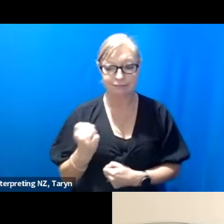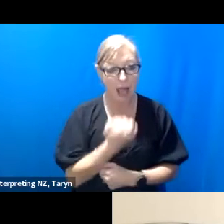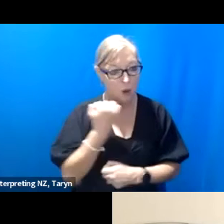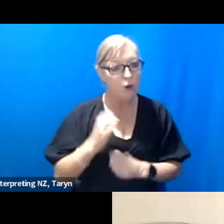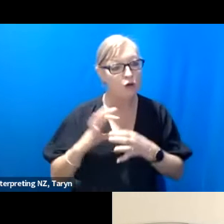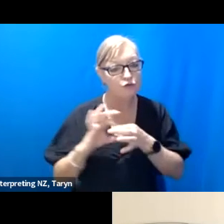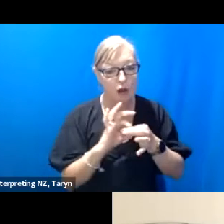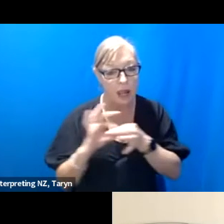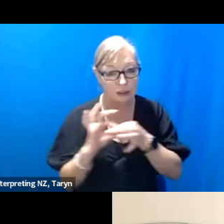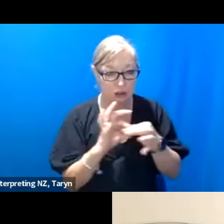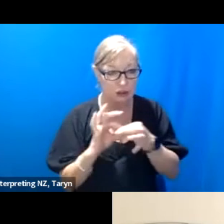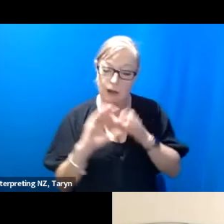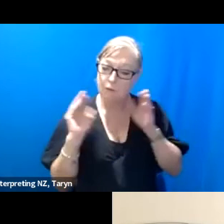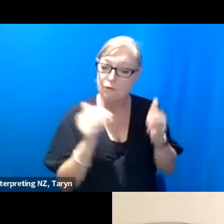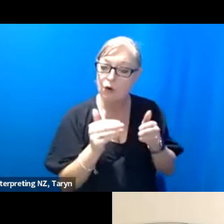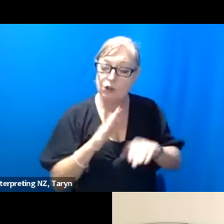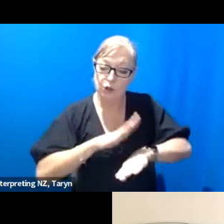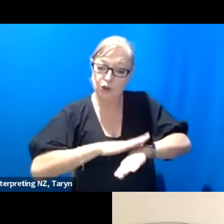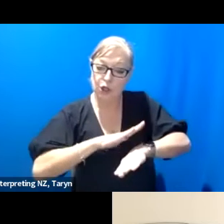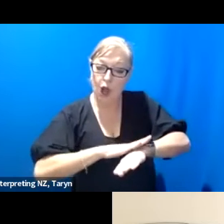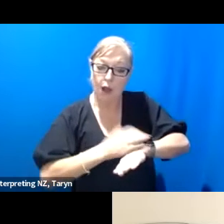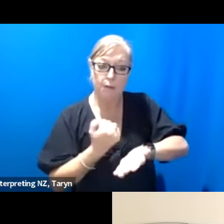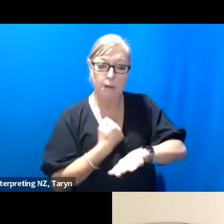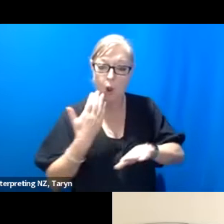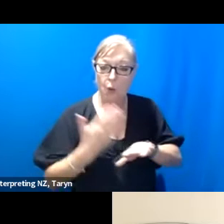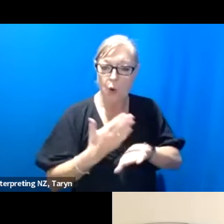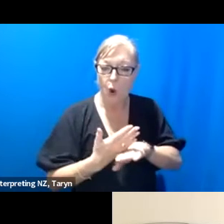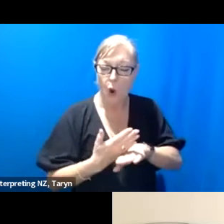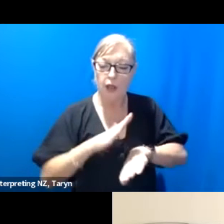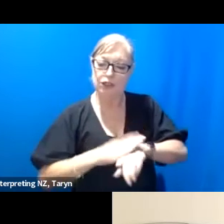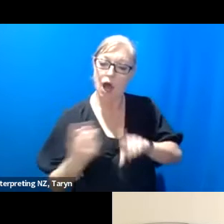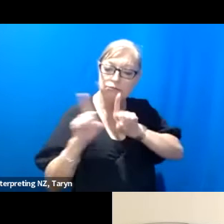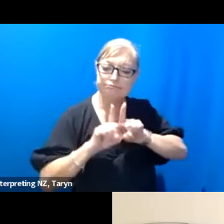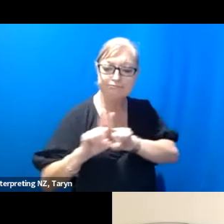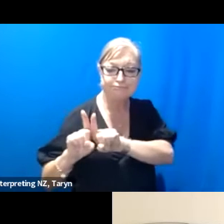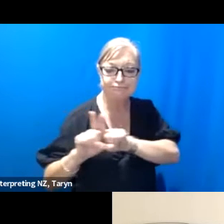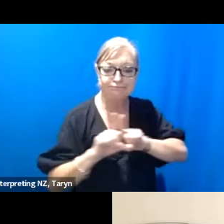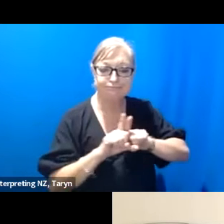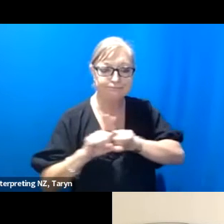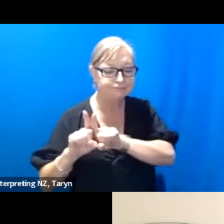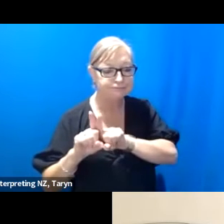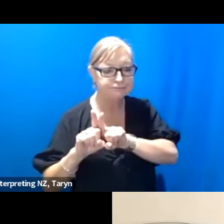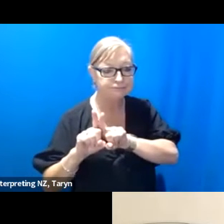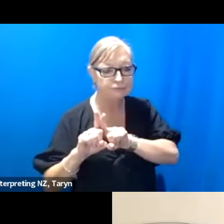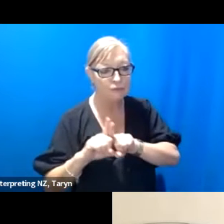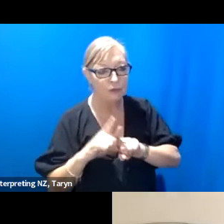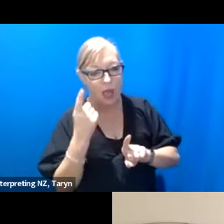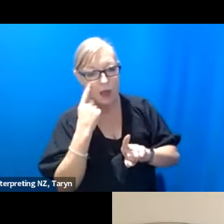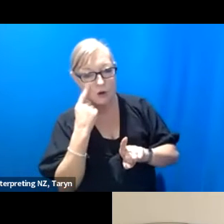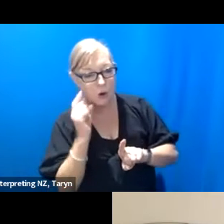practice to spend time together and this is really about looking at the threads through my work, like